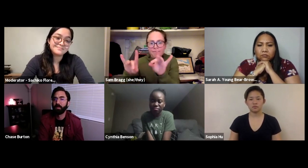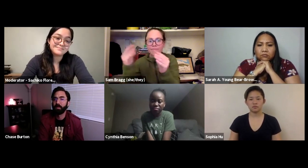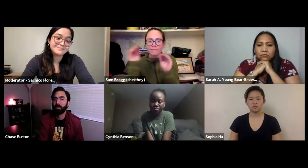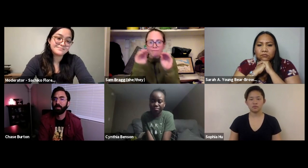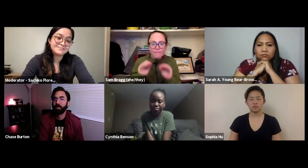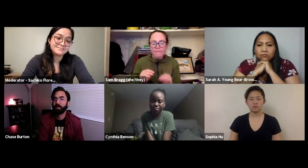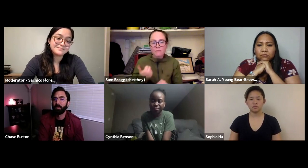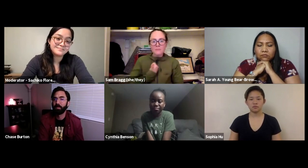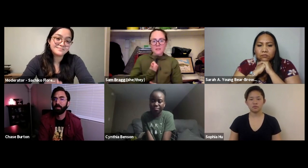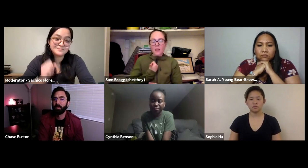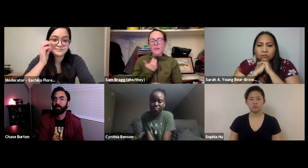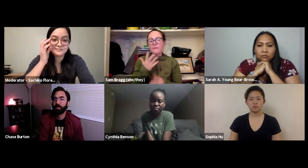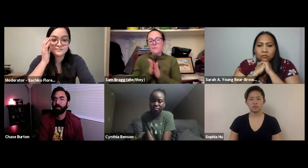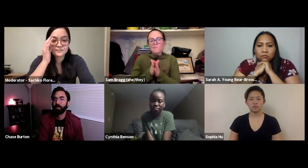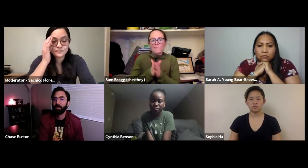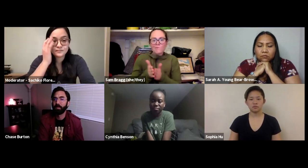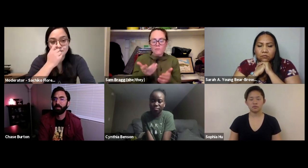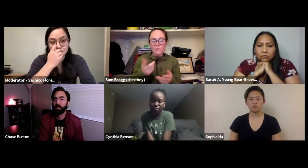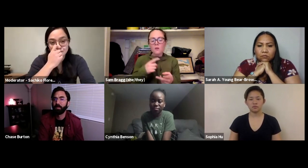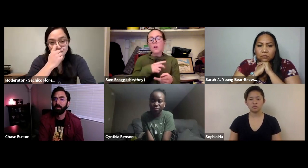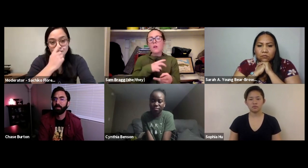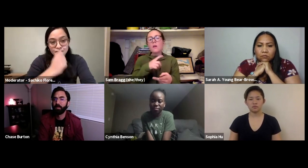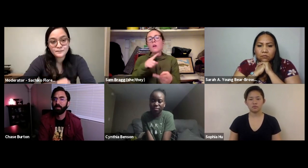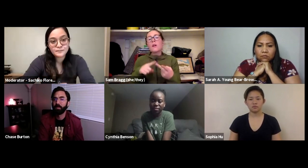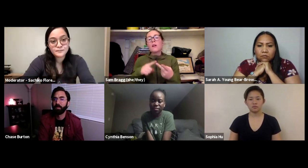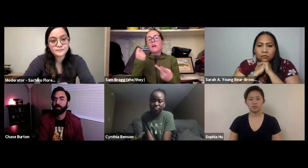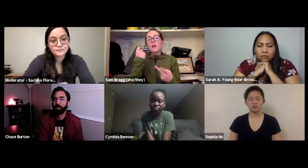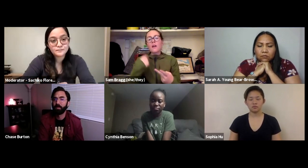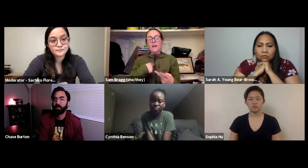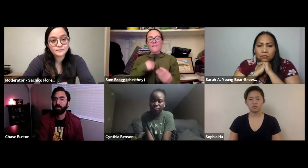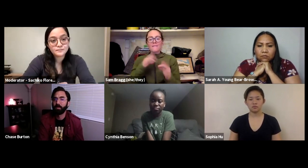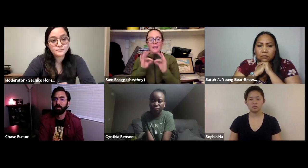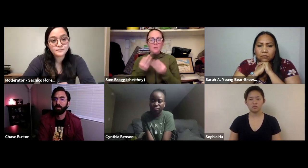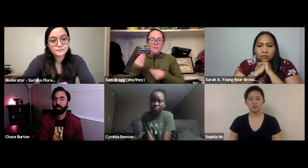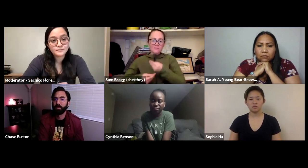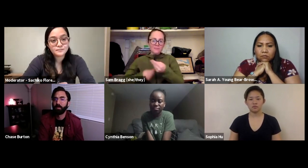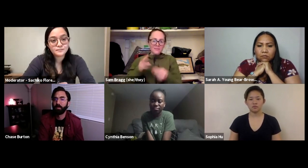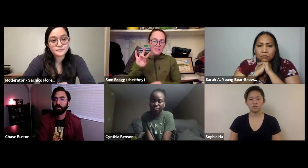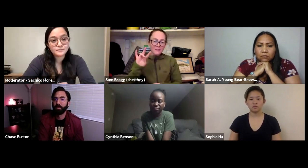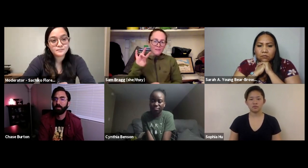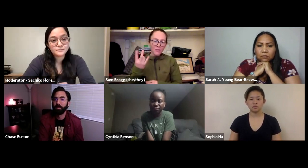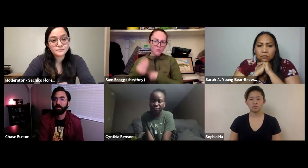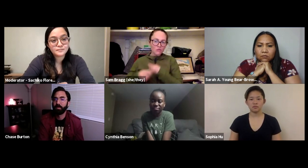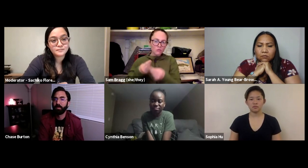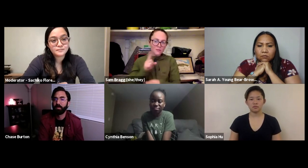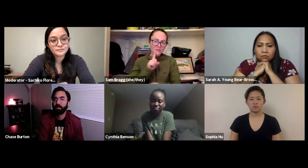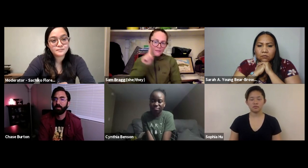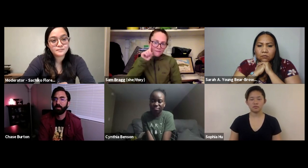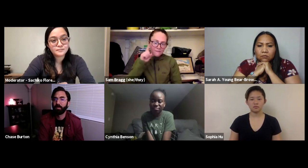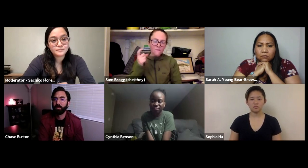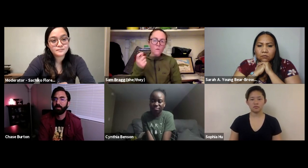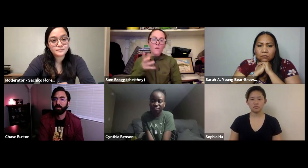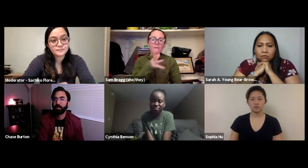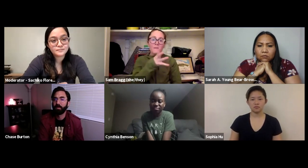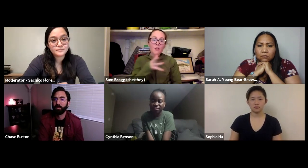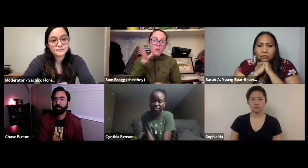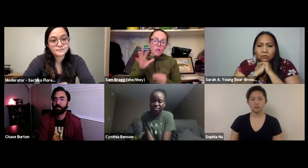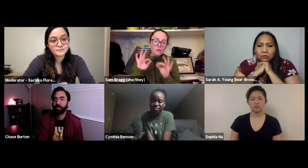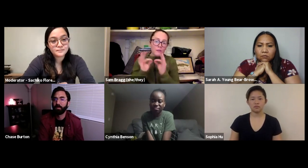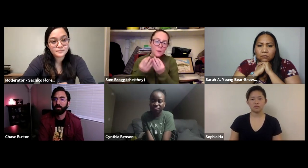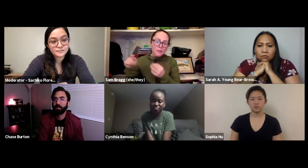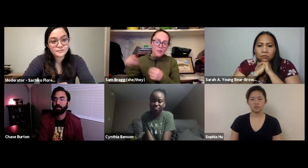love to read, also I love to research-- and that's something I enjoy doing. My family